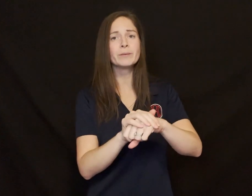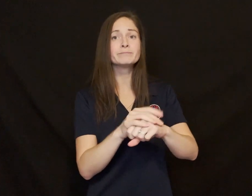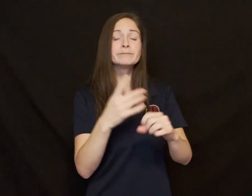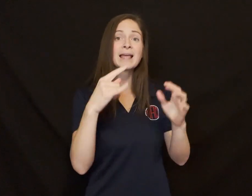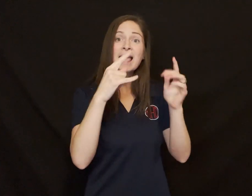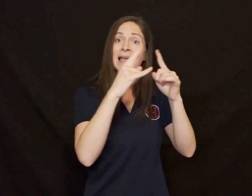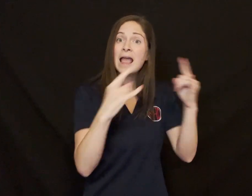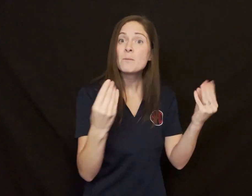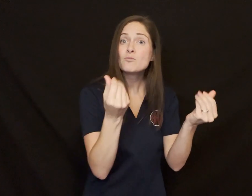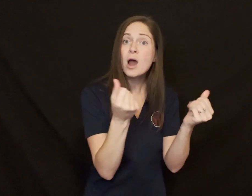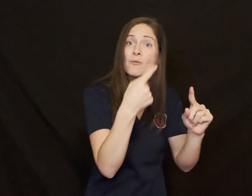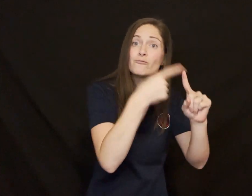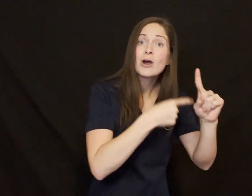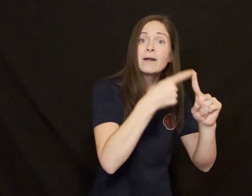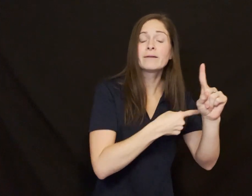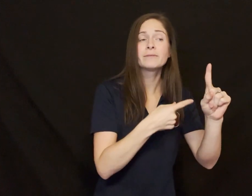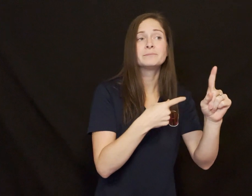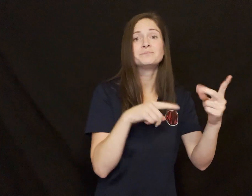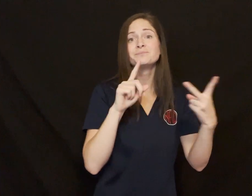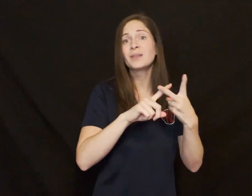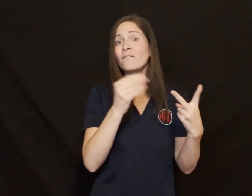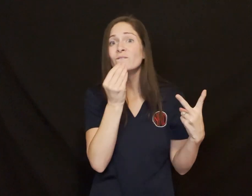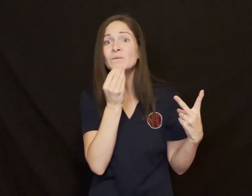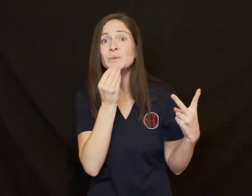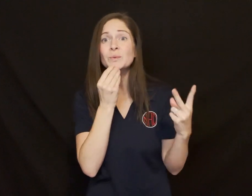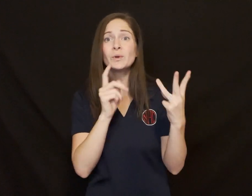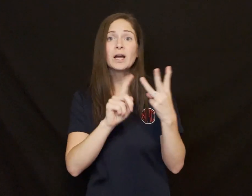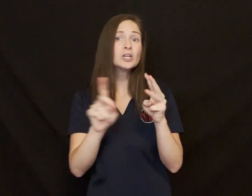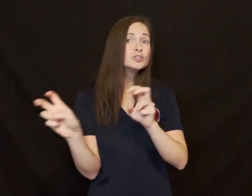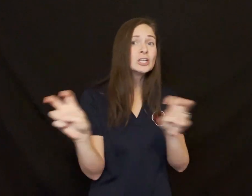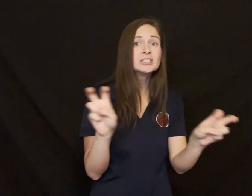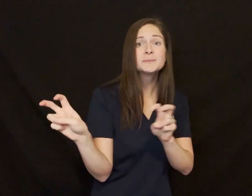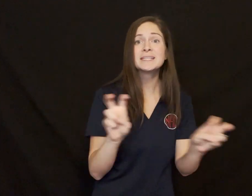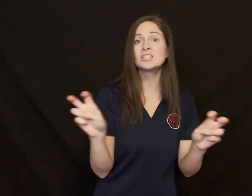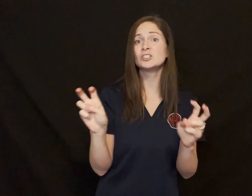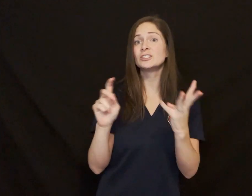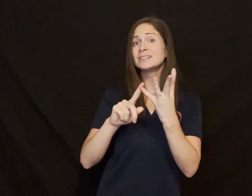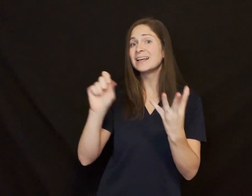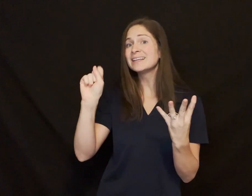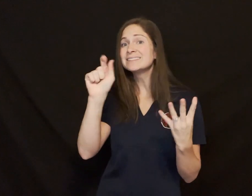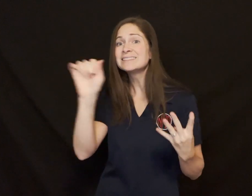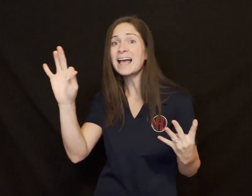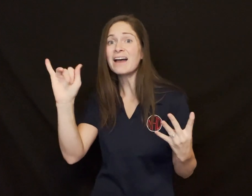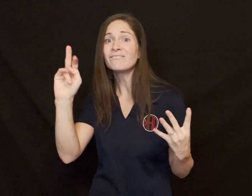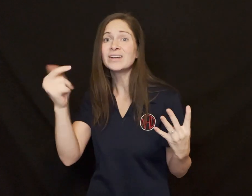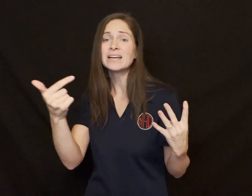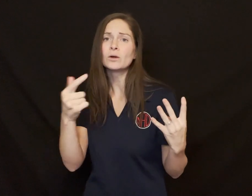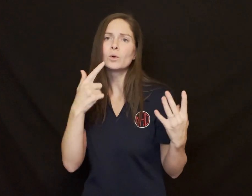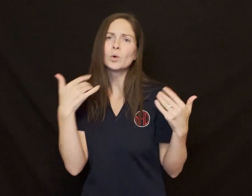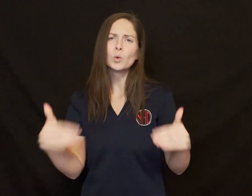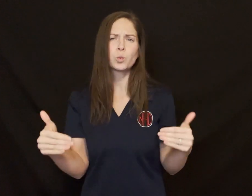especially with the campgrounds rental, food, transportation and staffing costs.